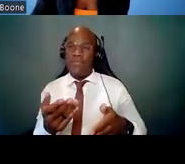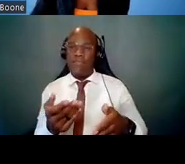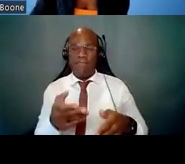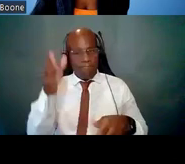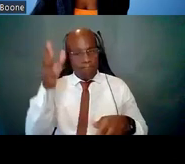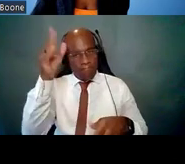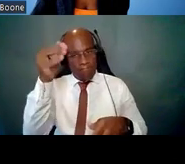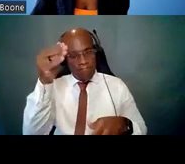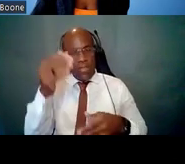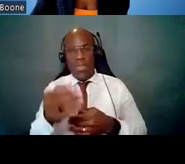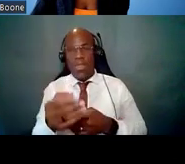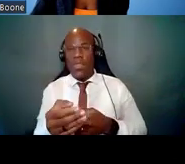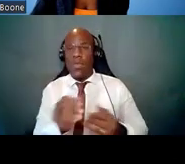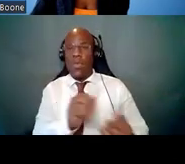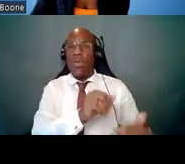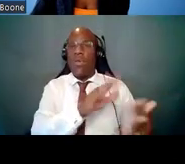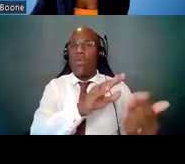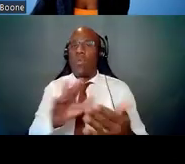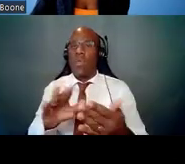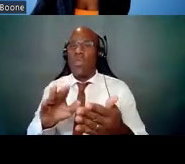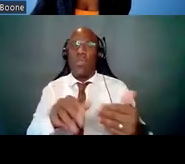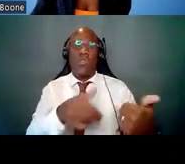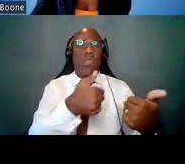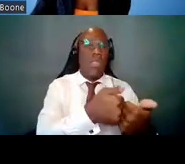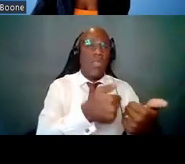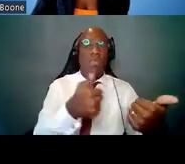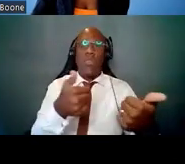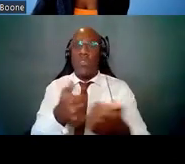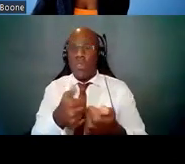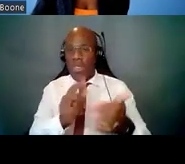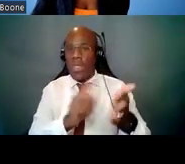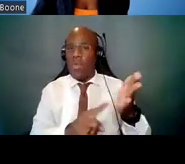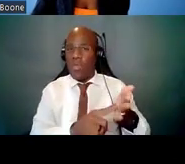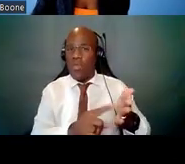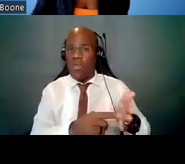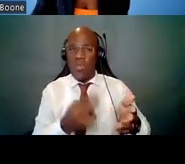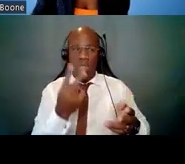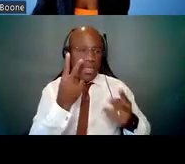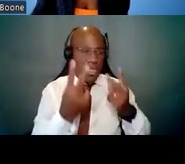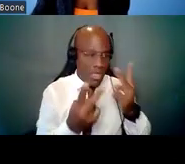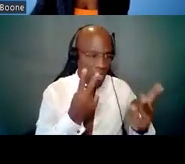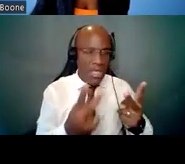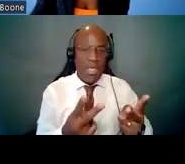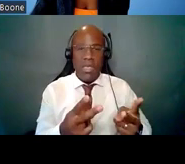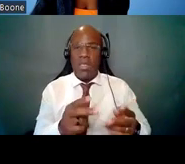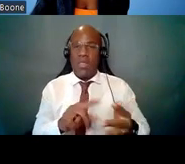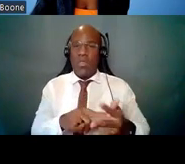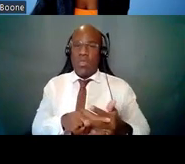faced by researchers as they begin their research careers, and have developed several policies